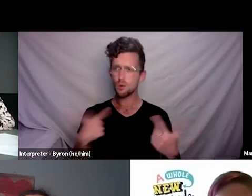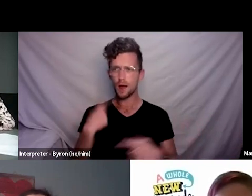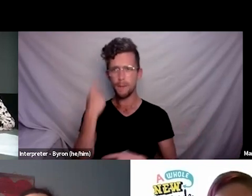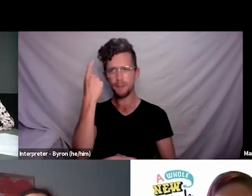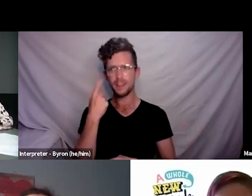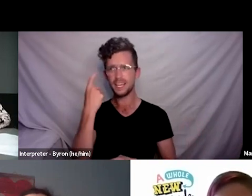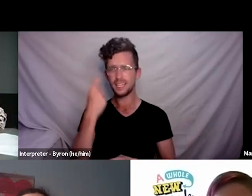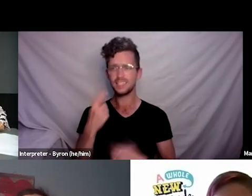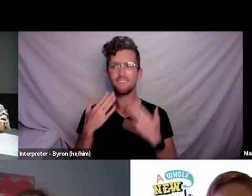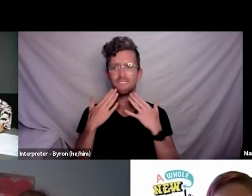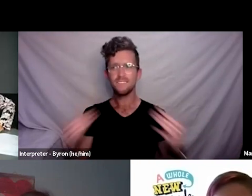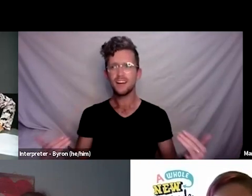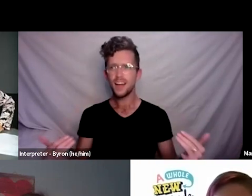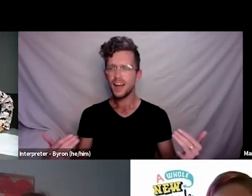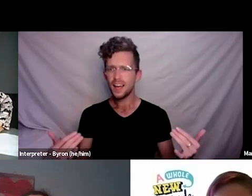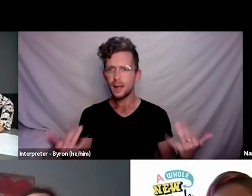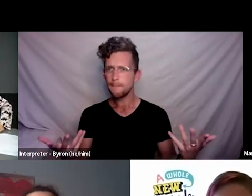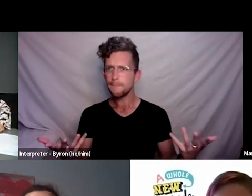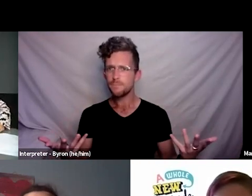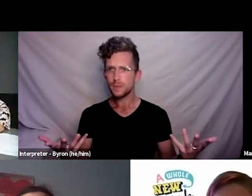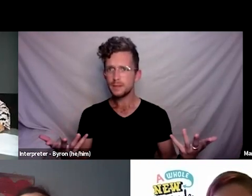it feels like we’re left out even though I’m attending these huis.